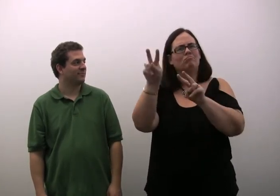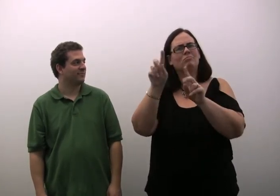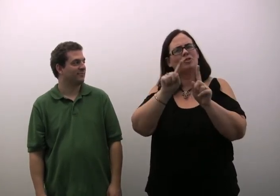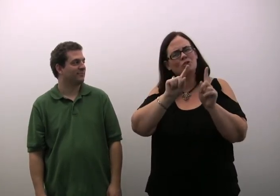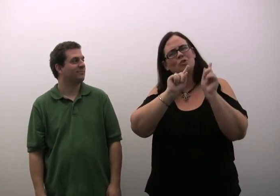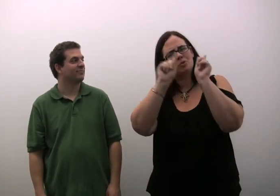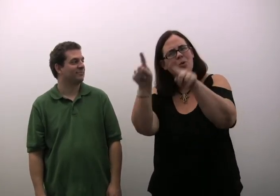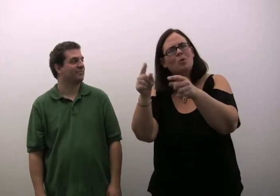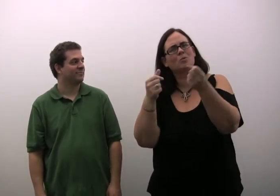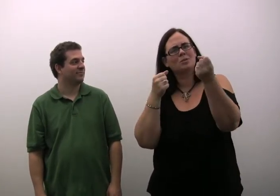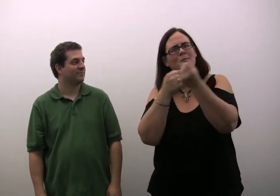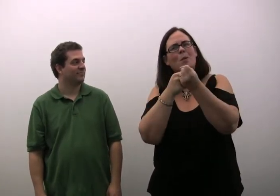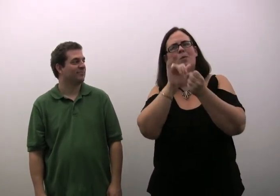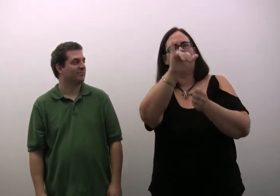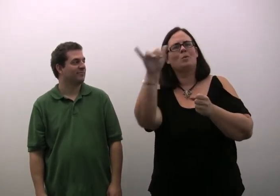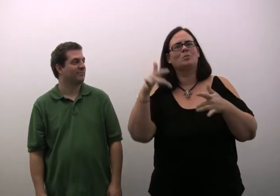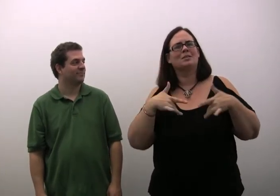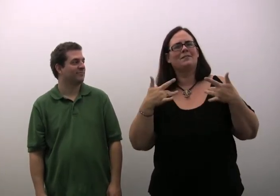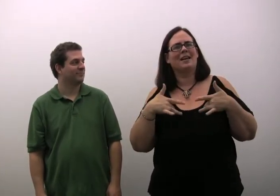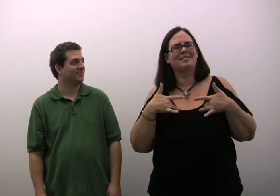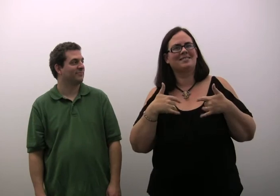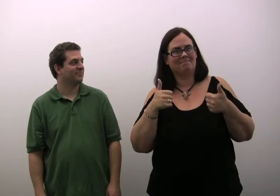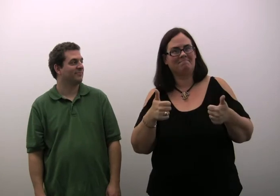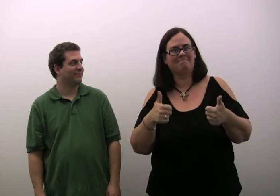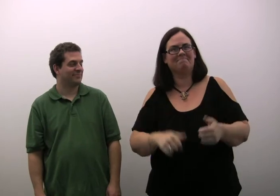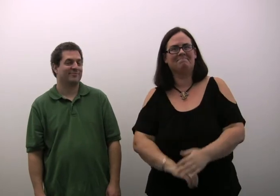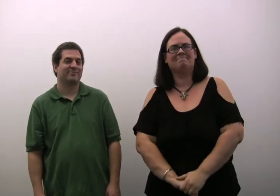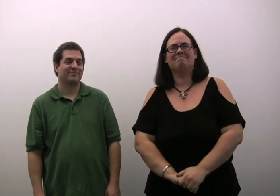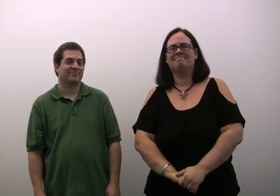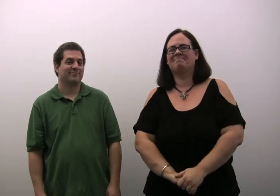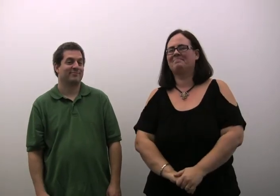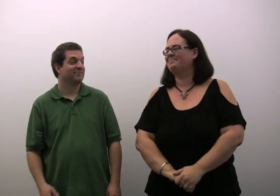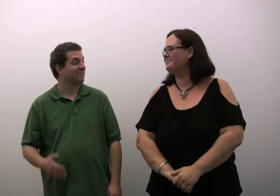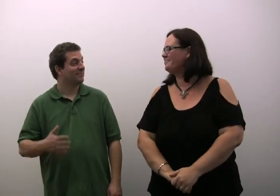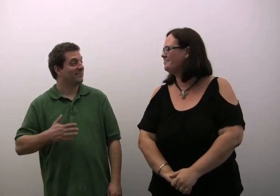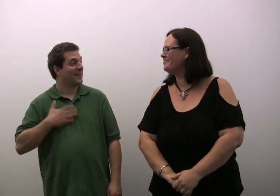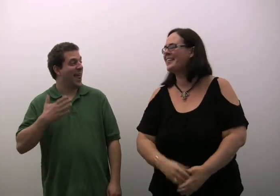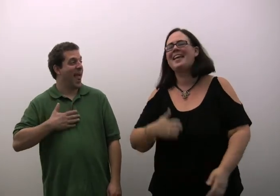the State of Arizona. We encourage you to go and show your support.